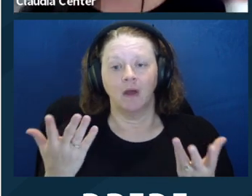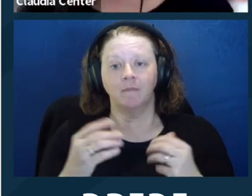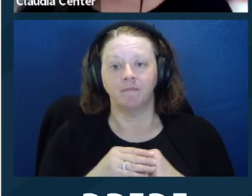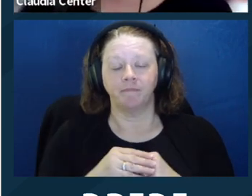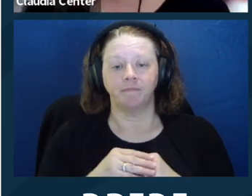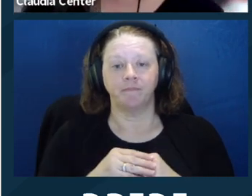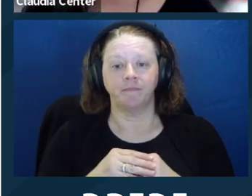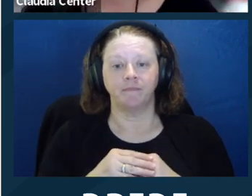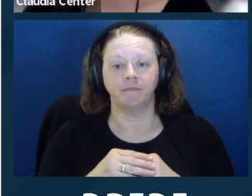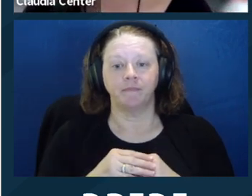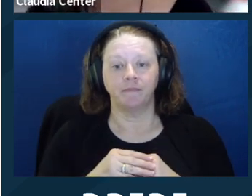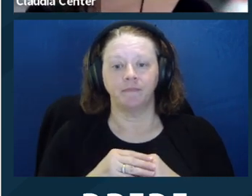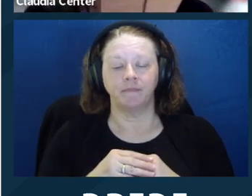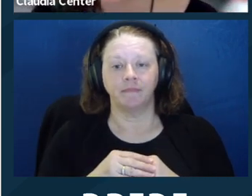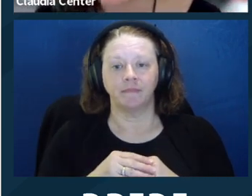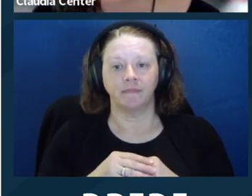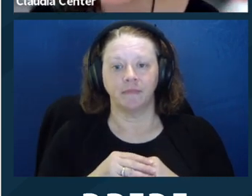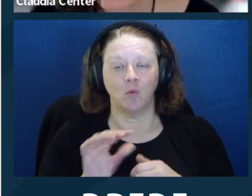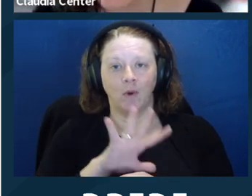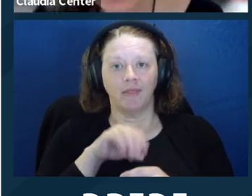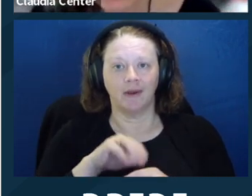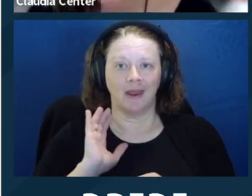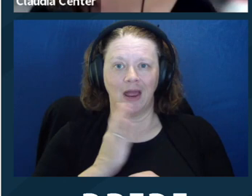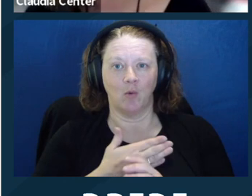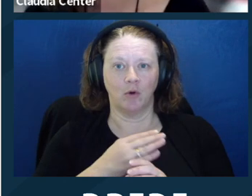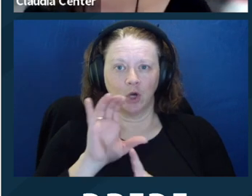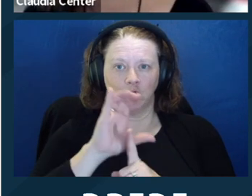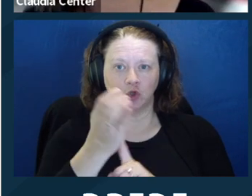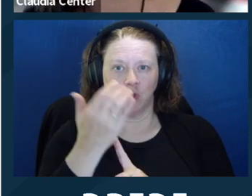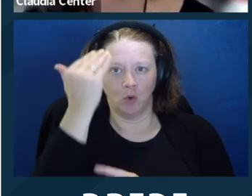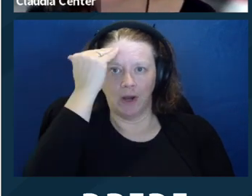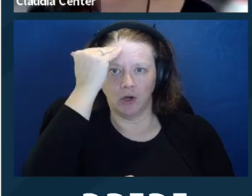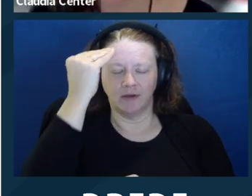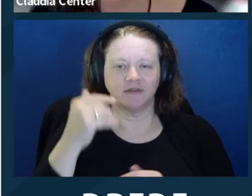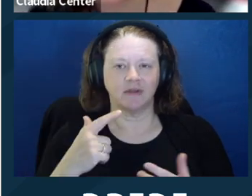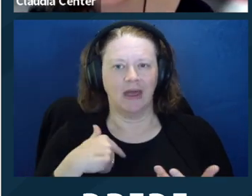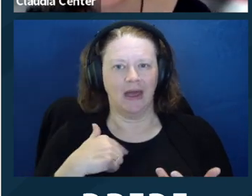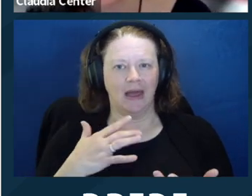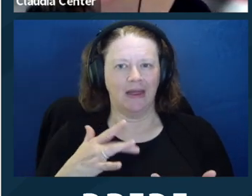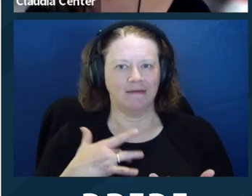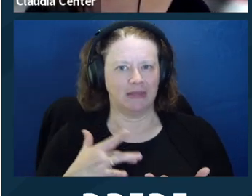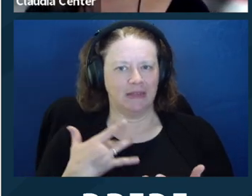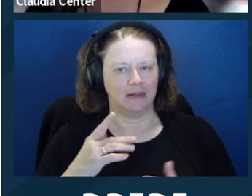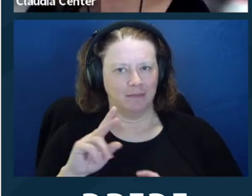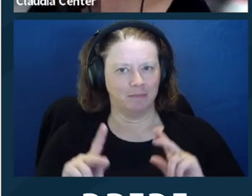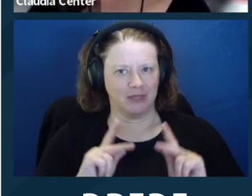that people tend to think about this as something for people with intellectual and developmental